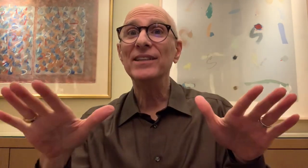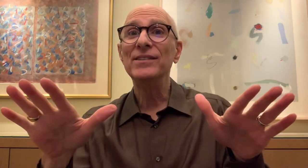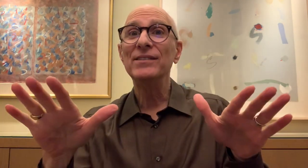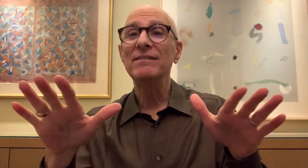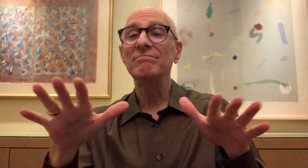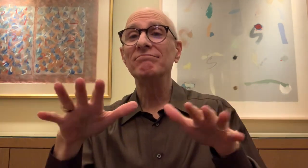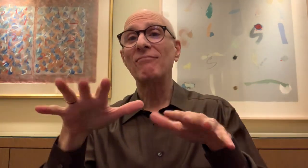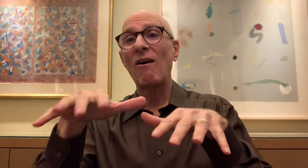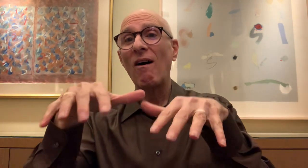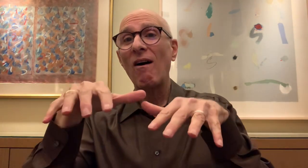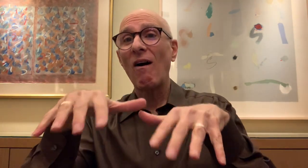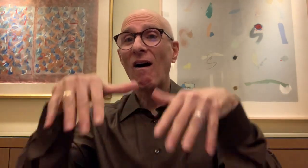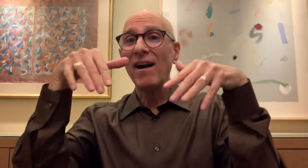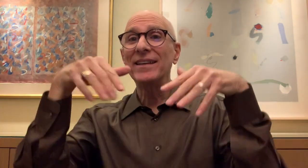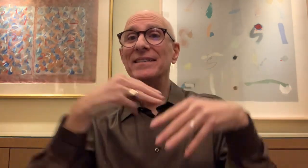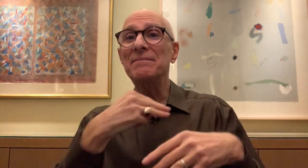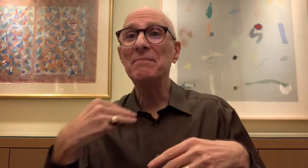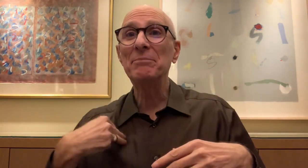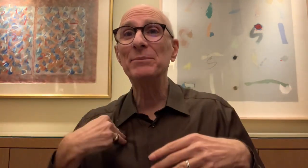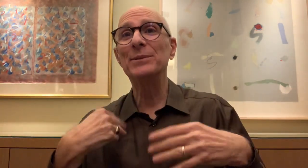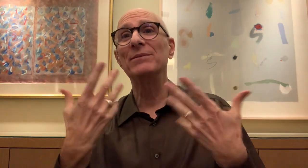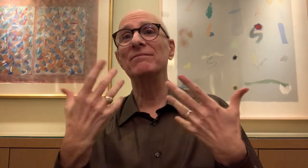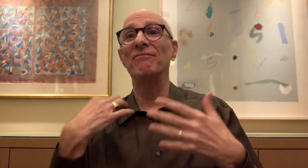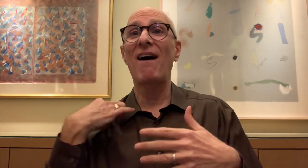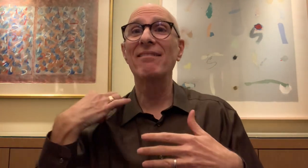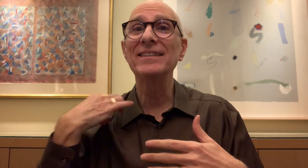When the first day of the festival concluded, we had a Opening Night Reception to celebrate!